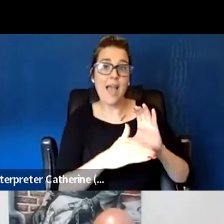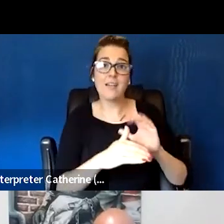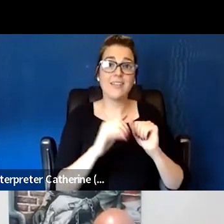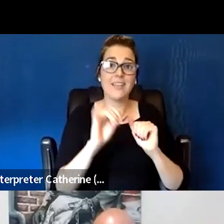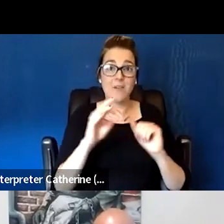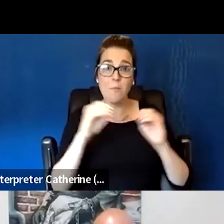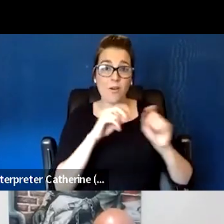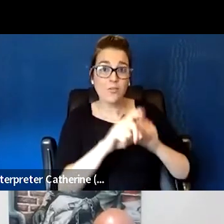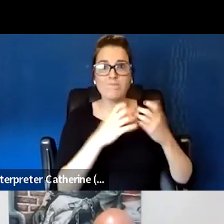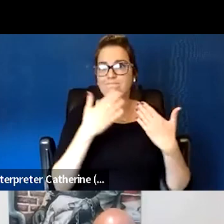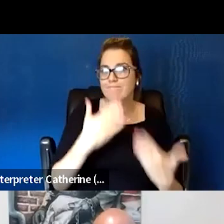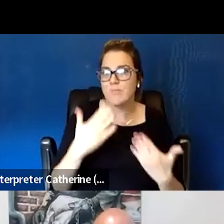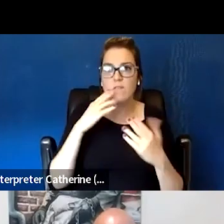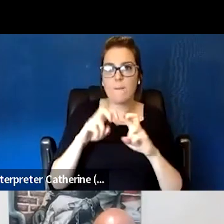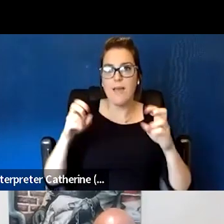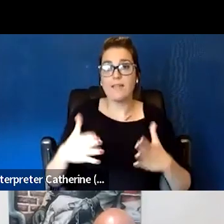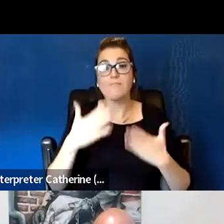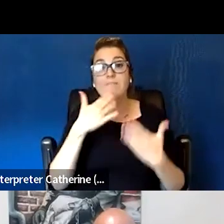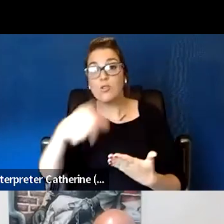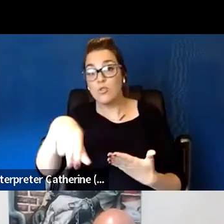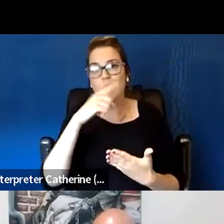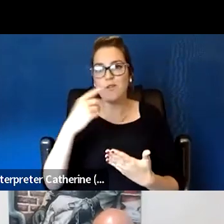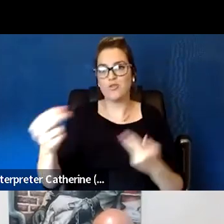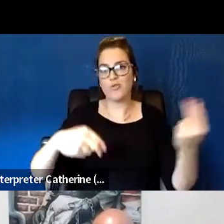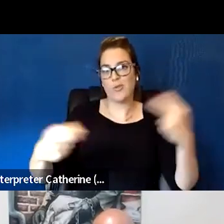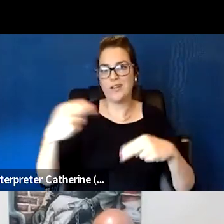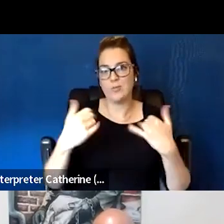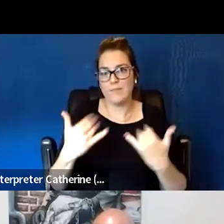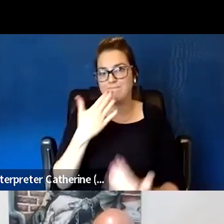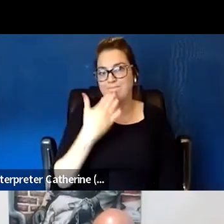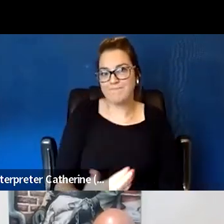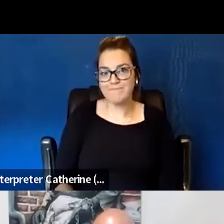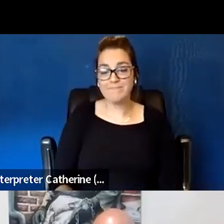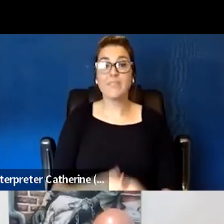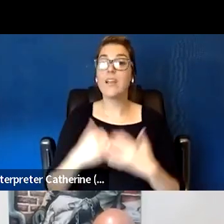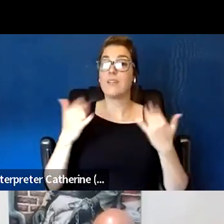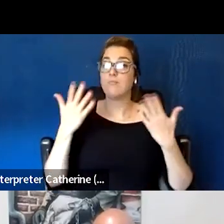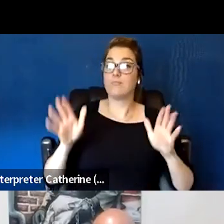and for so many people joining us today. So for that, we will end for today and reach out